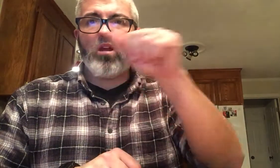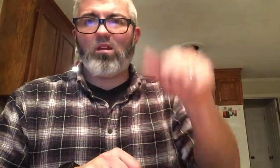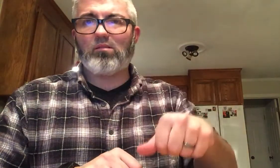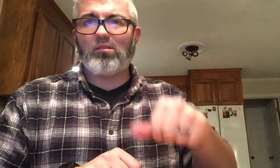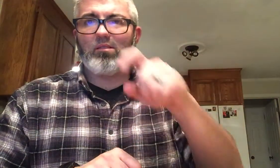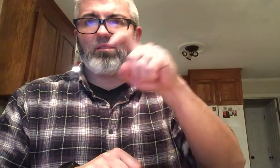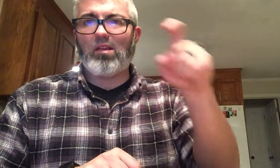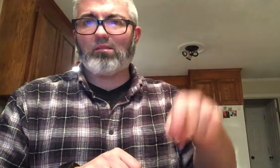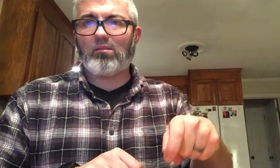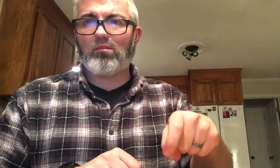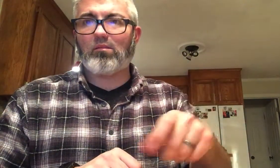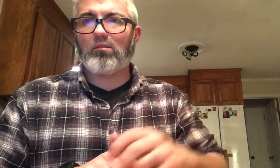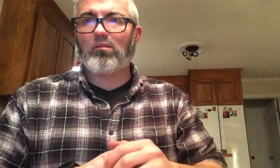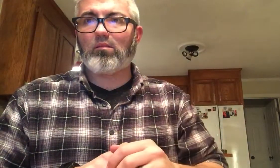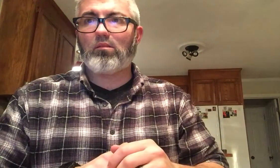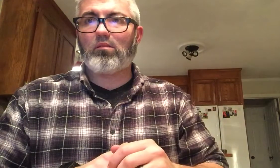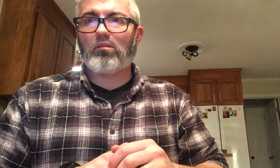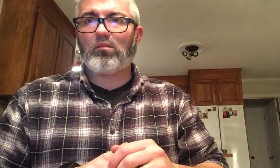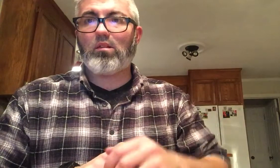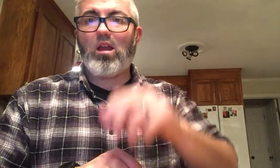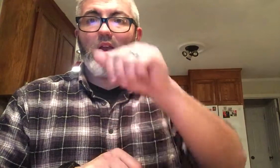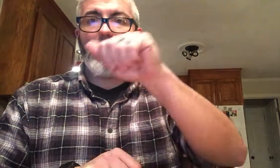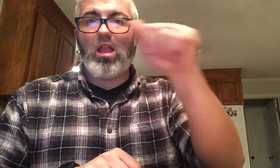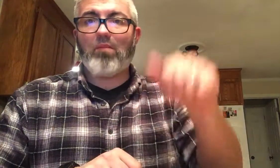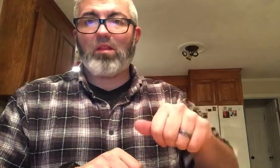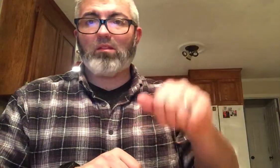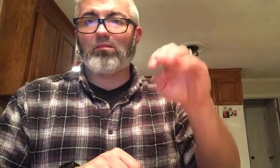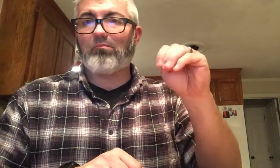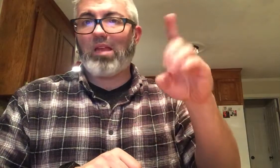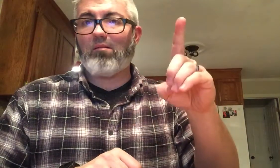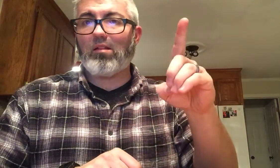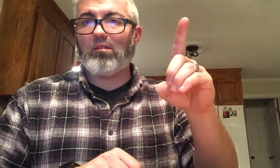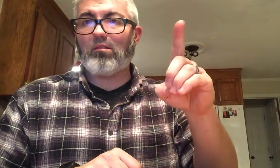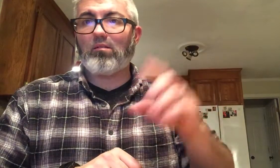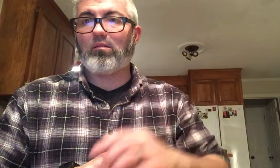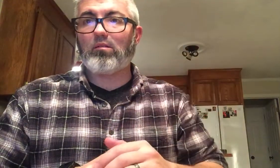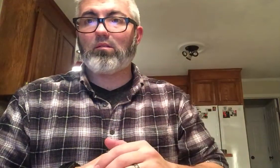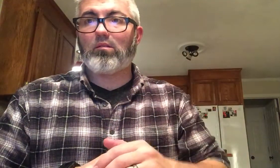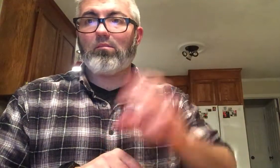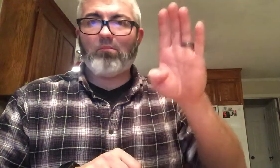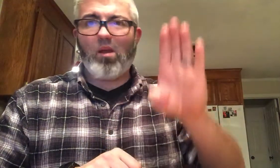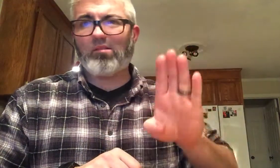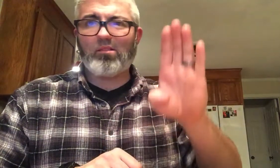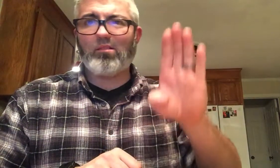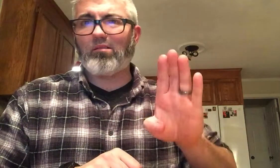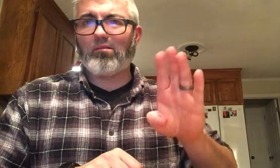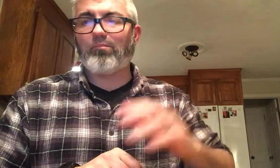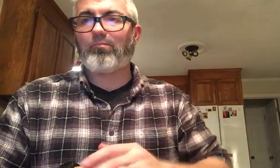AUSTIN (TEXAS) ANNAPOLIS (MD) BOSTON